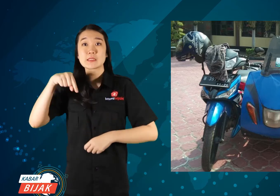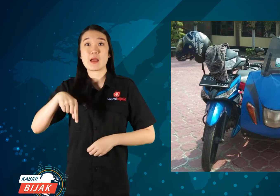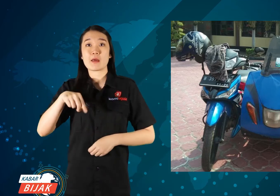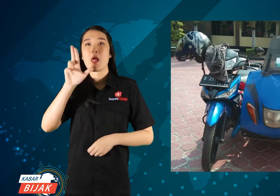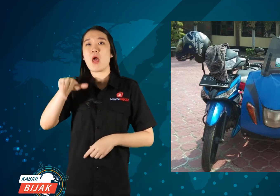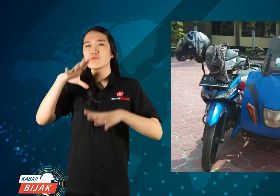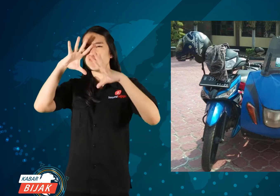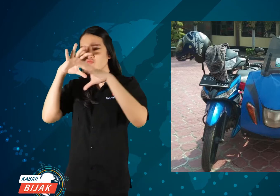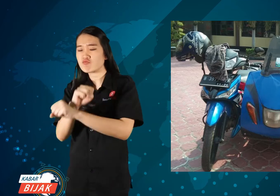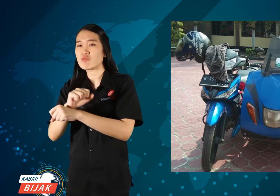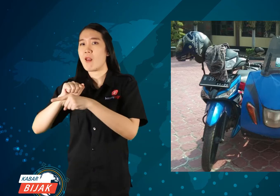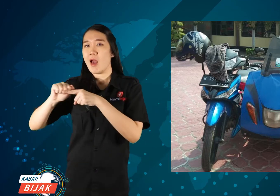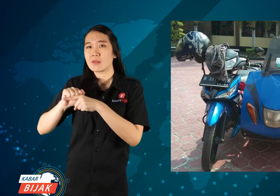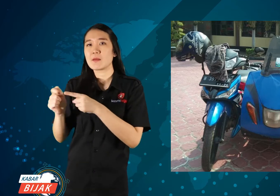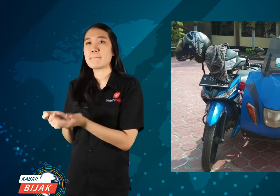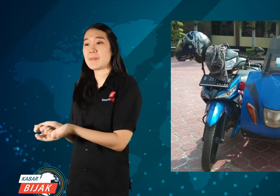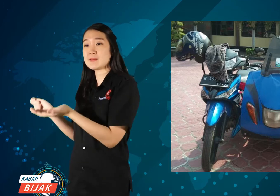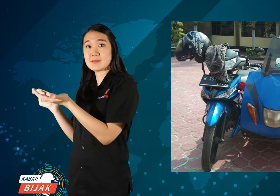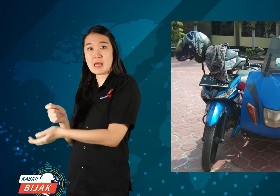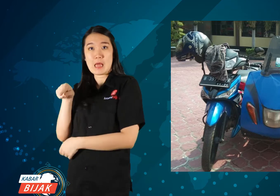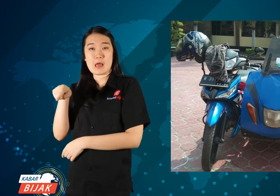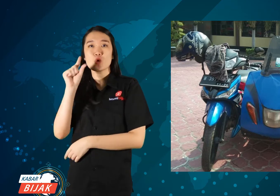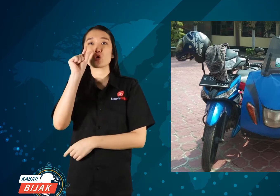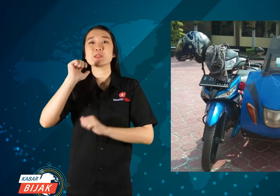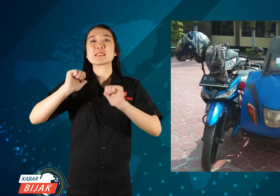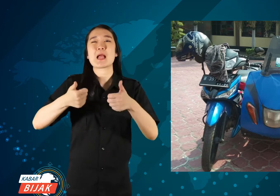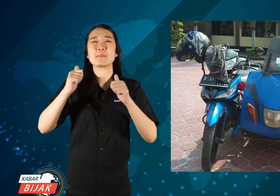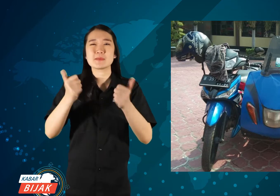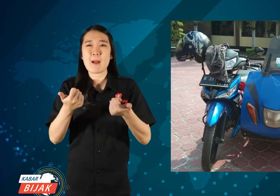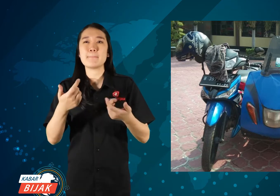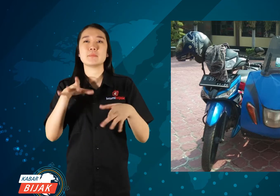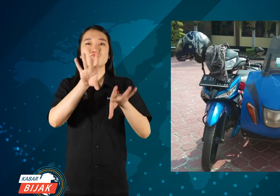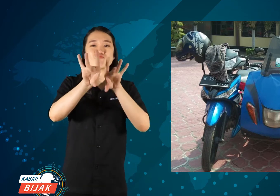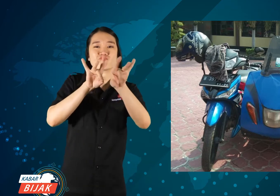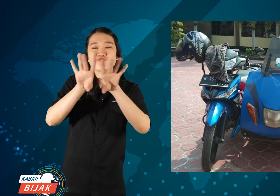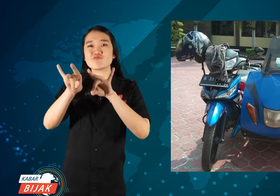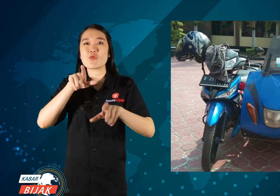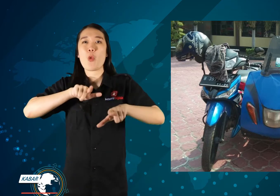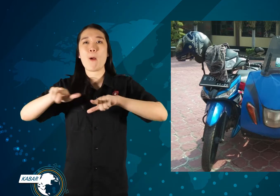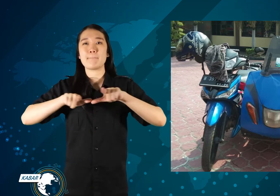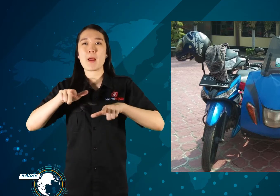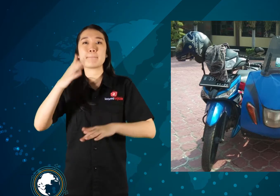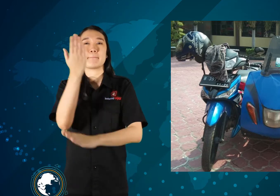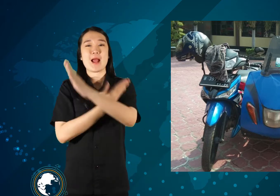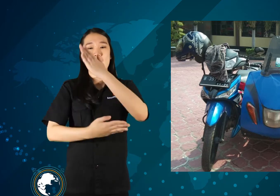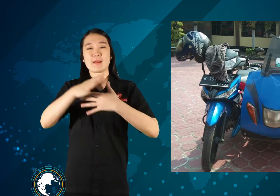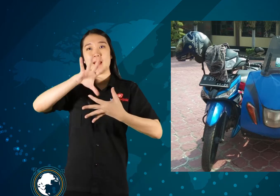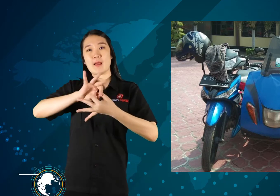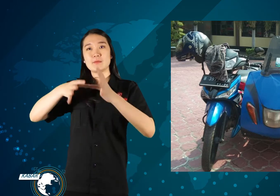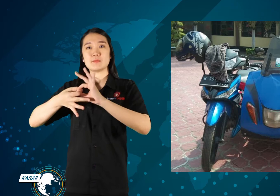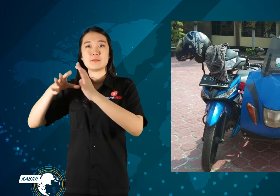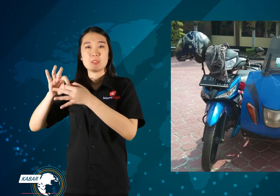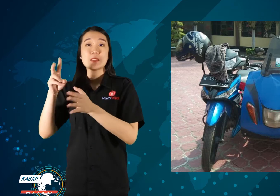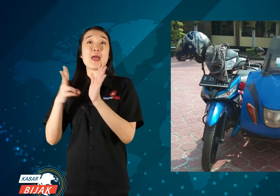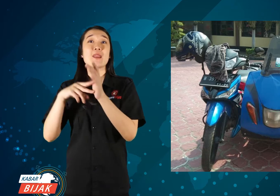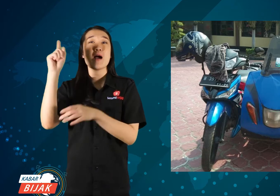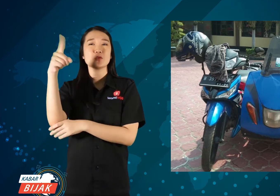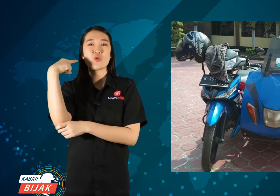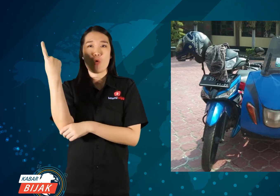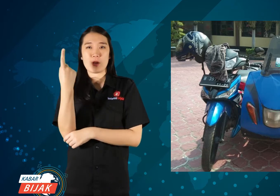now focusing on table tennis practice for preparing for the National Paralympic competition selection,